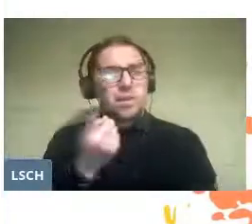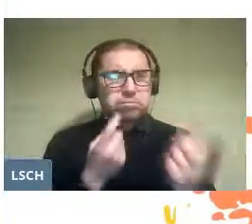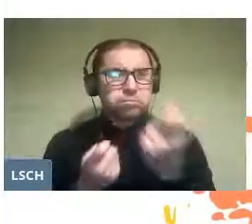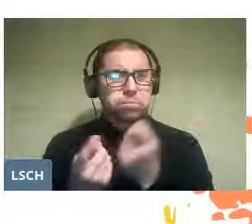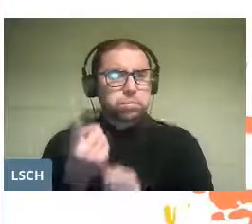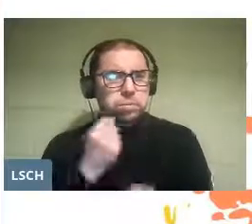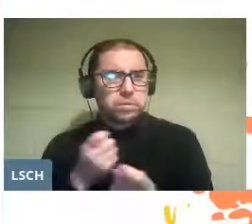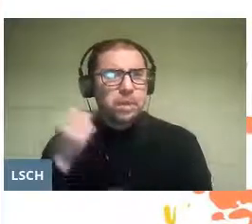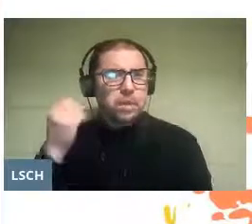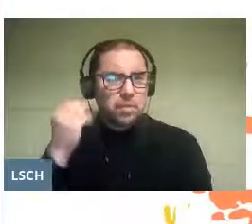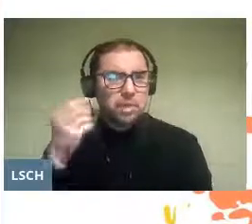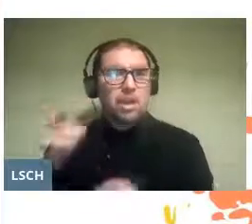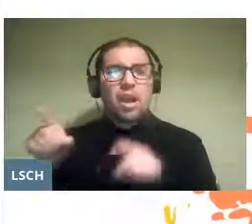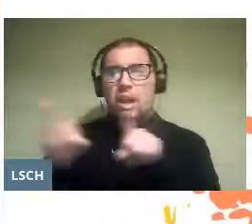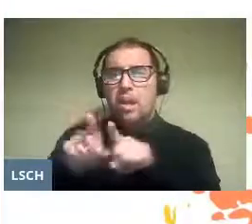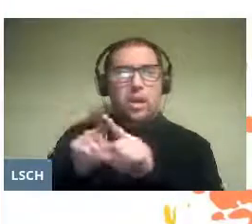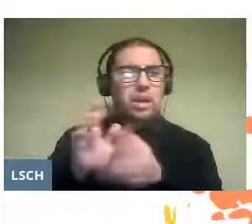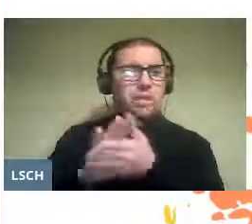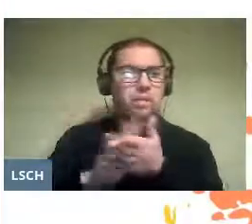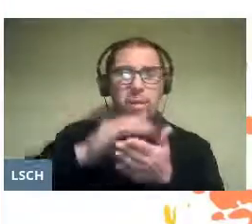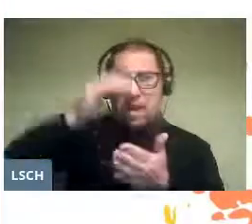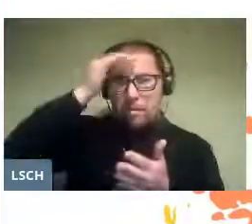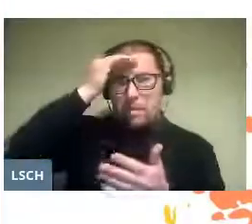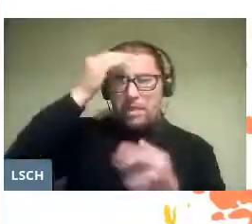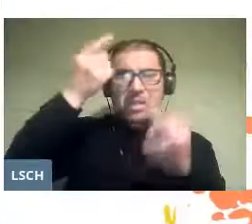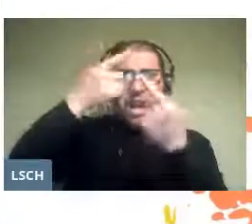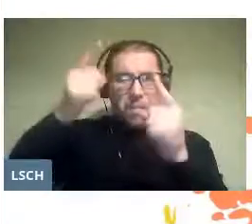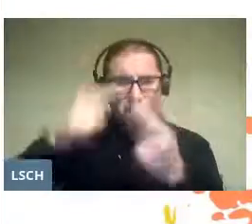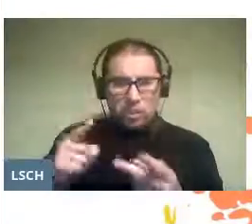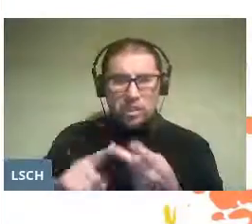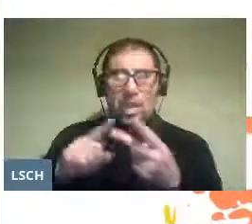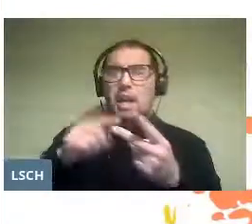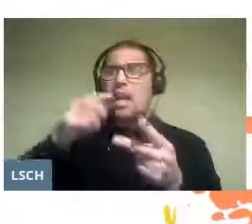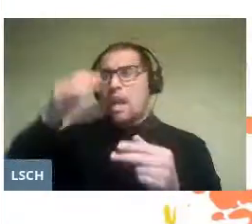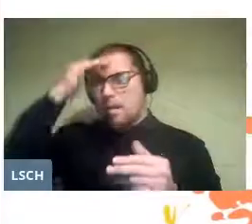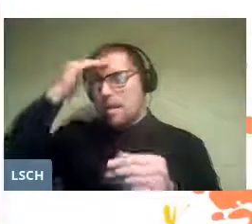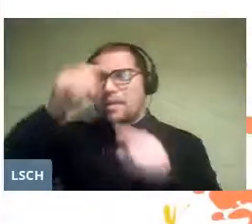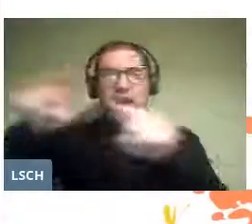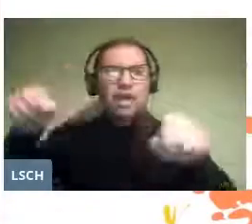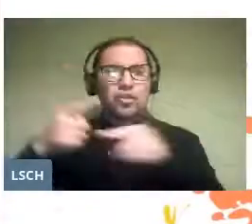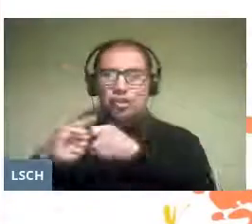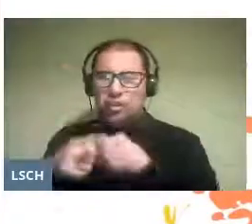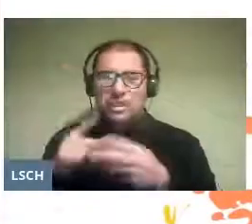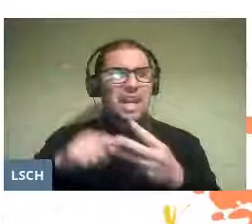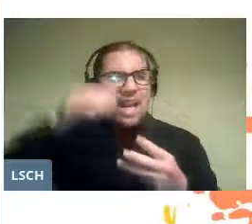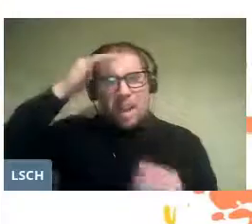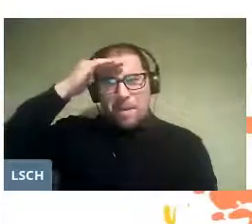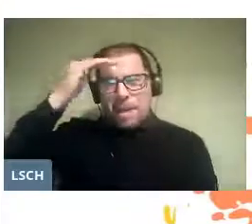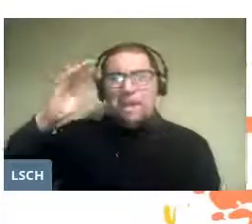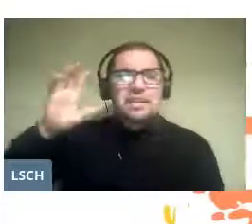as happens with the musical, spatial, social, metaphorical and other experiences.